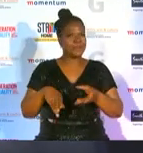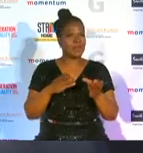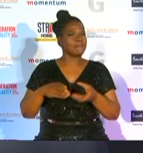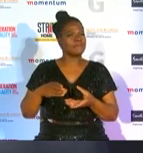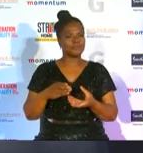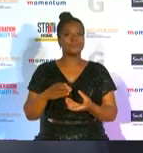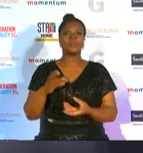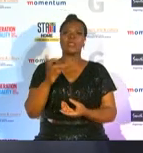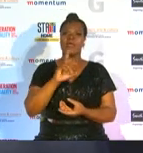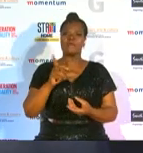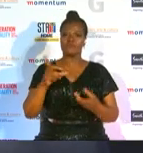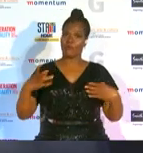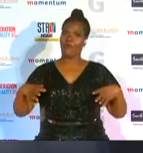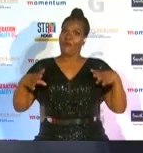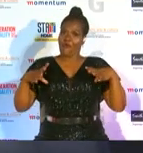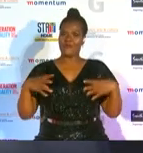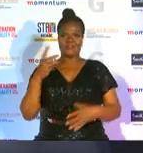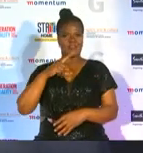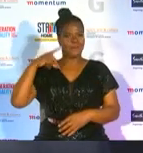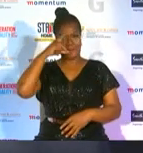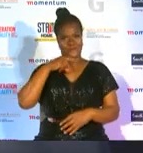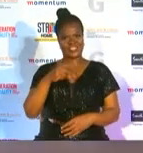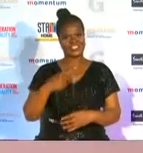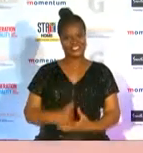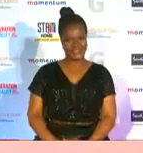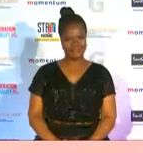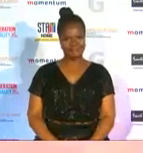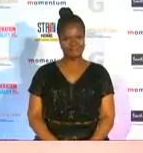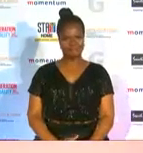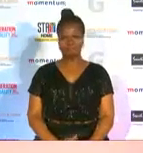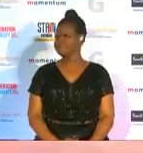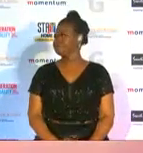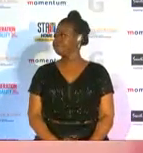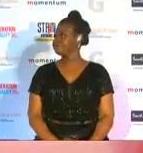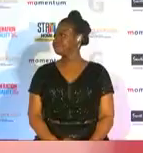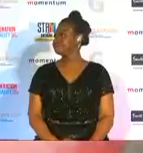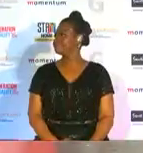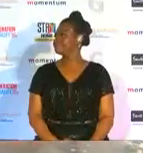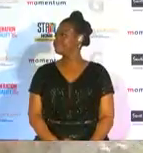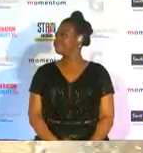with poise and proficiency